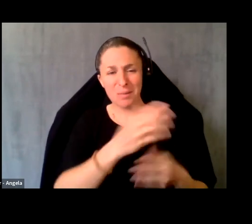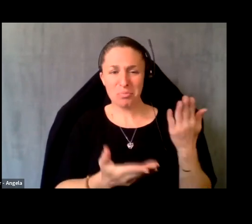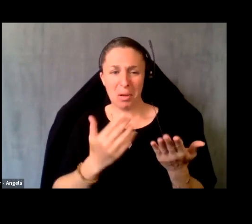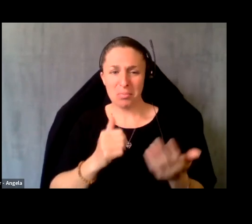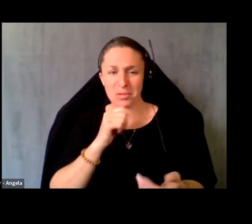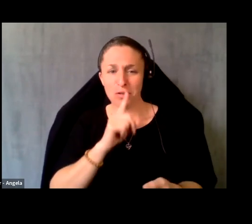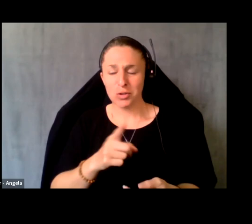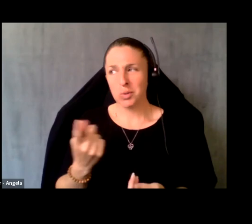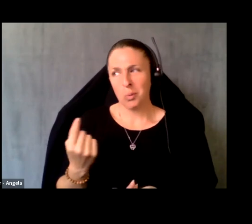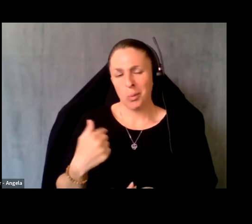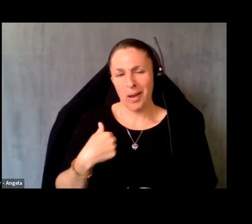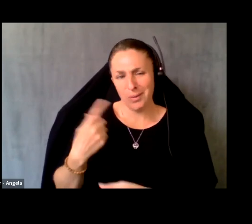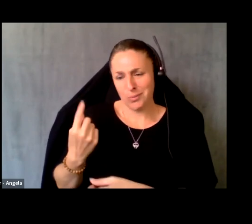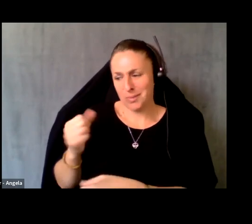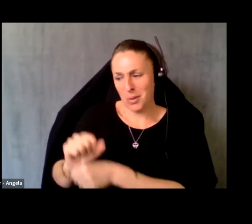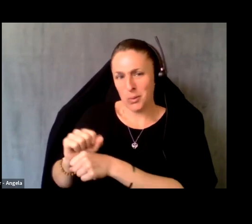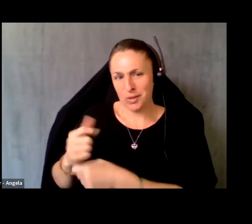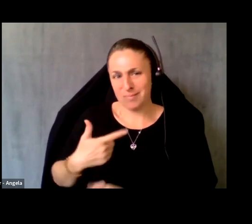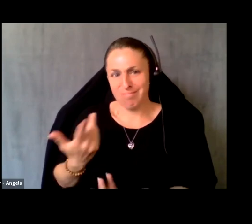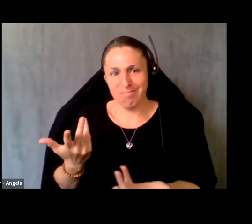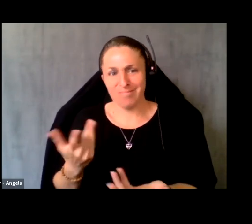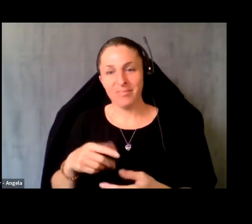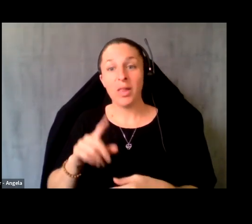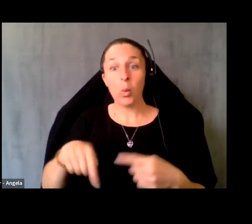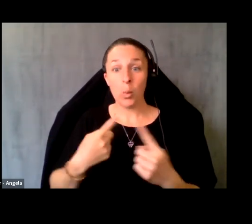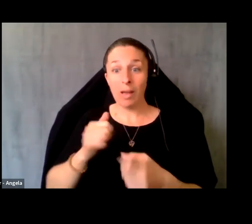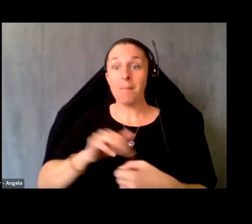I still did for a living. But then, when the pandemic hit, they said, oh, tele help. Now we